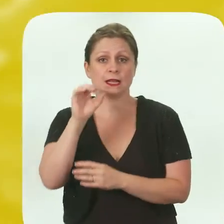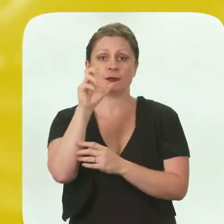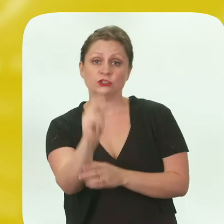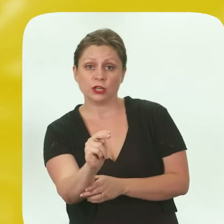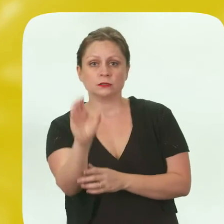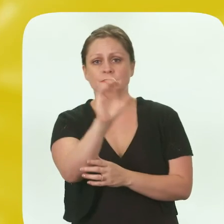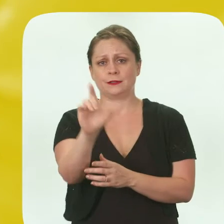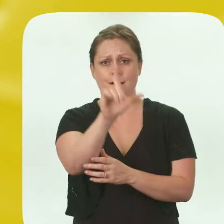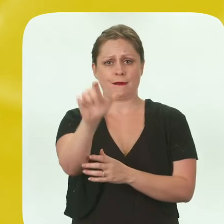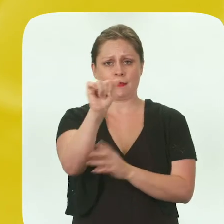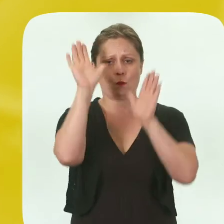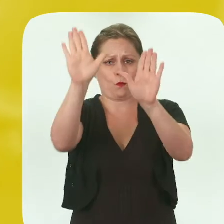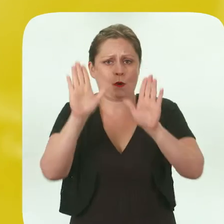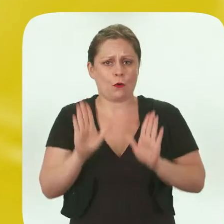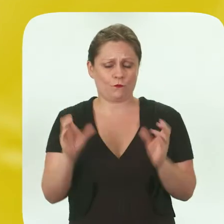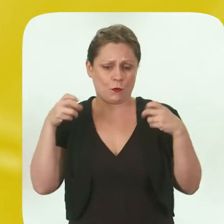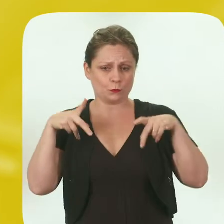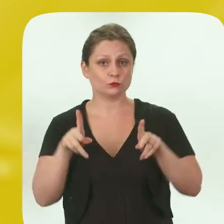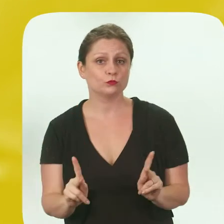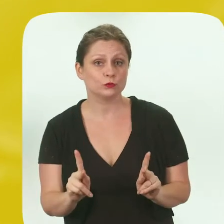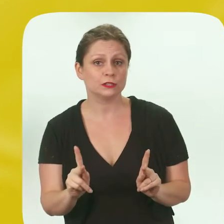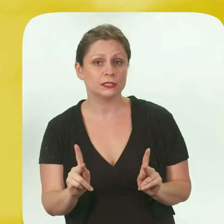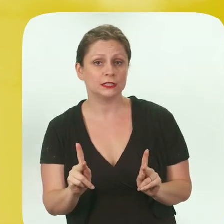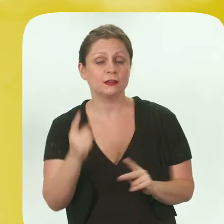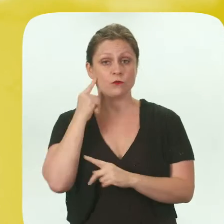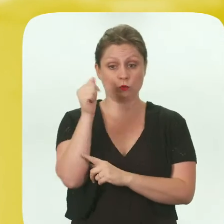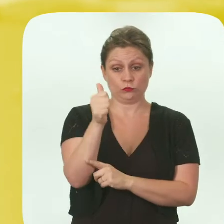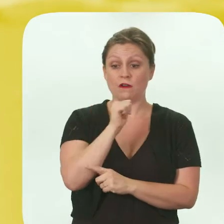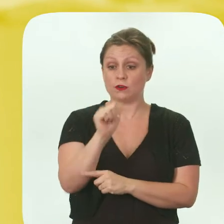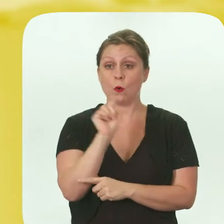CLA is a great opportunity for you to not only find your voice